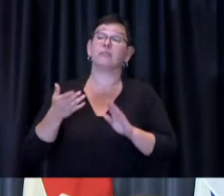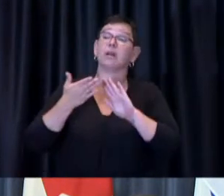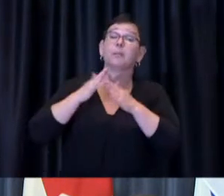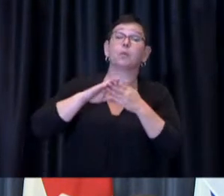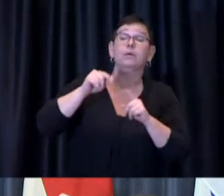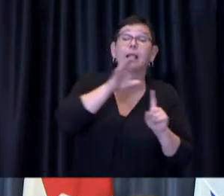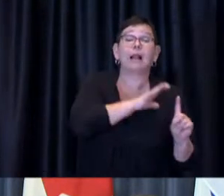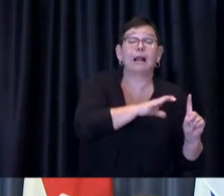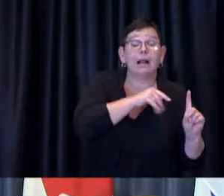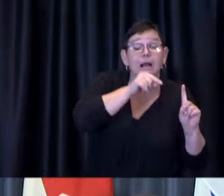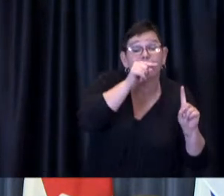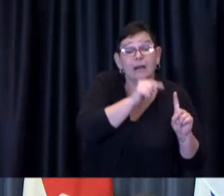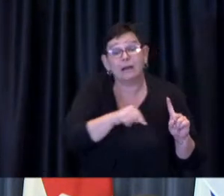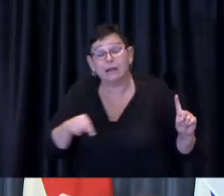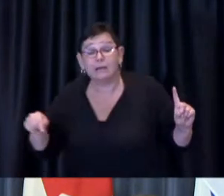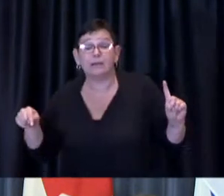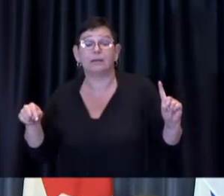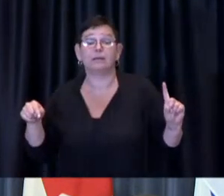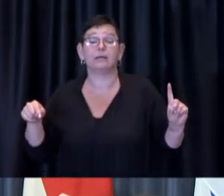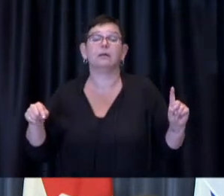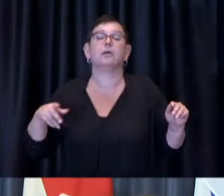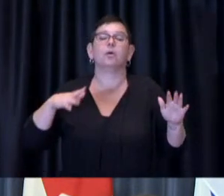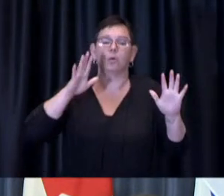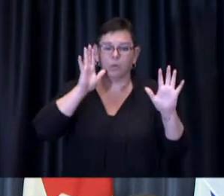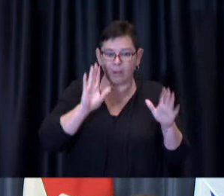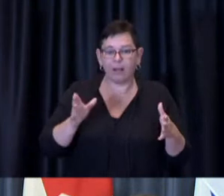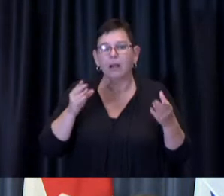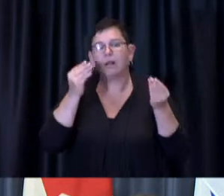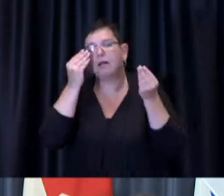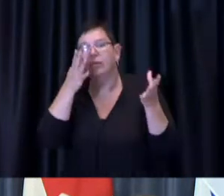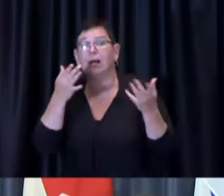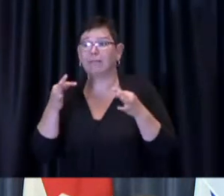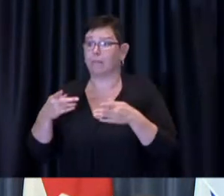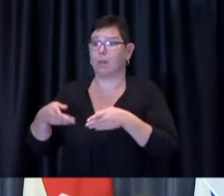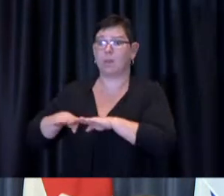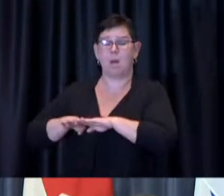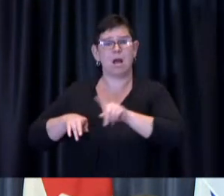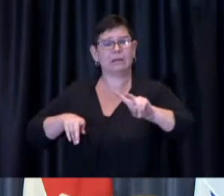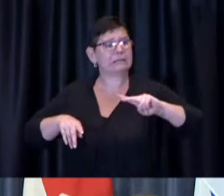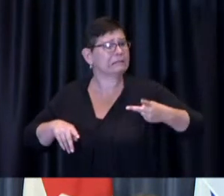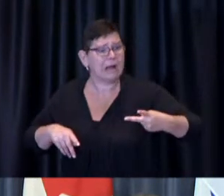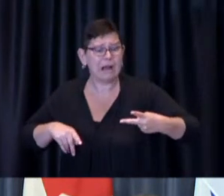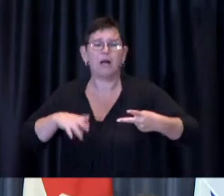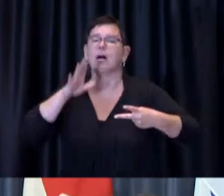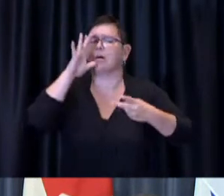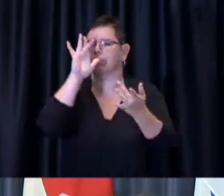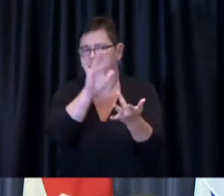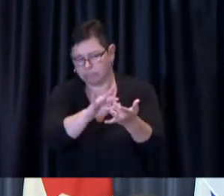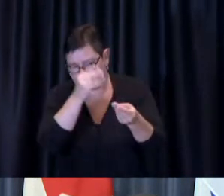will be informed of their options on how to access and receive their second dose of COVID-19 vaccine.